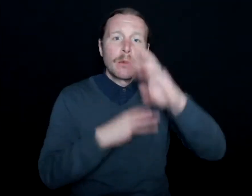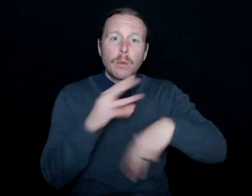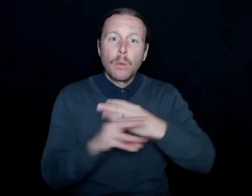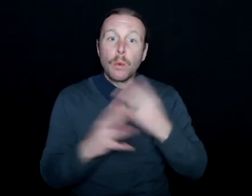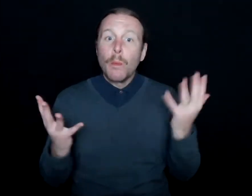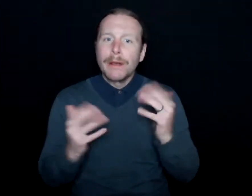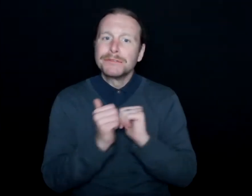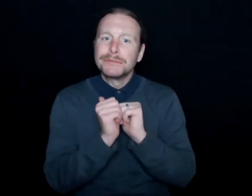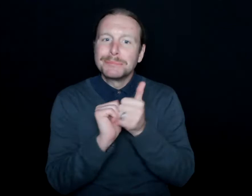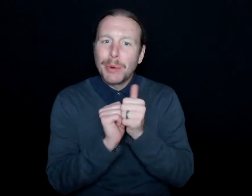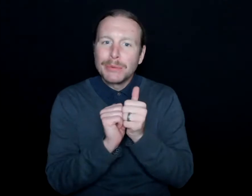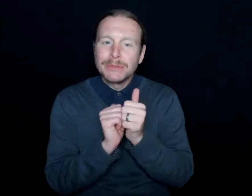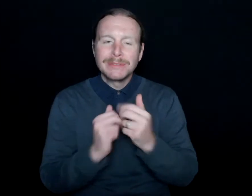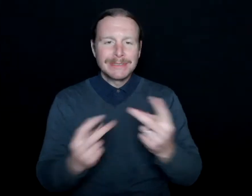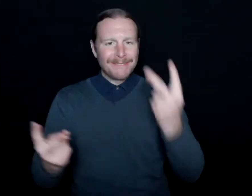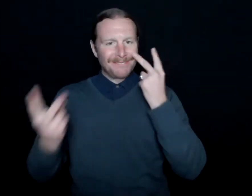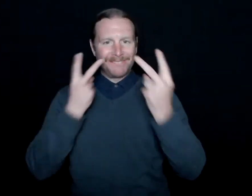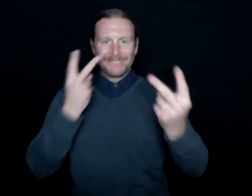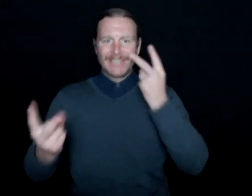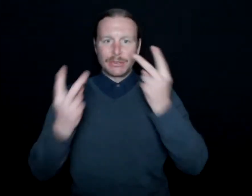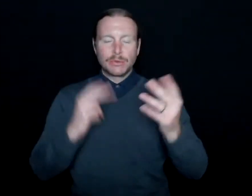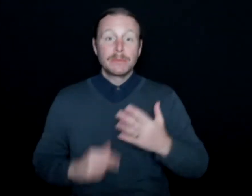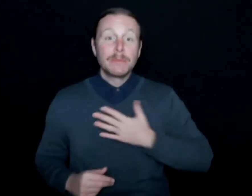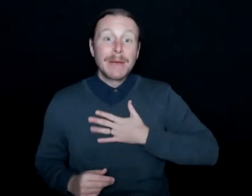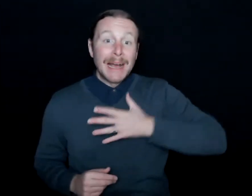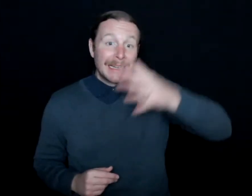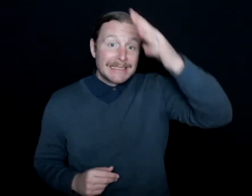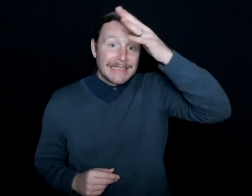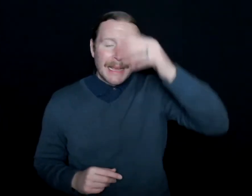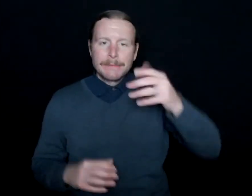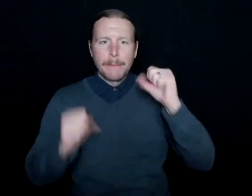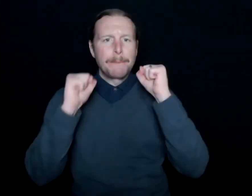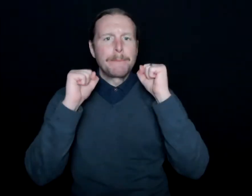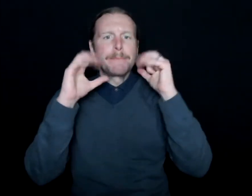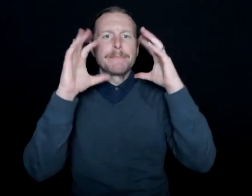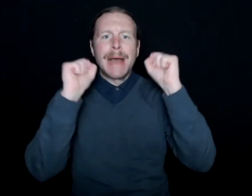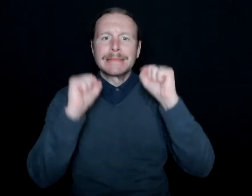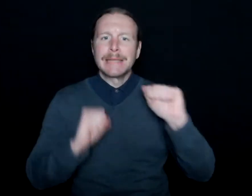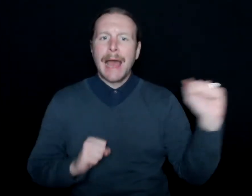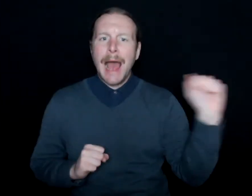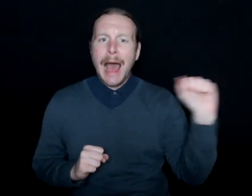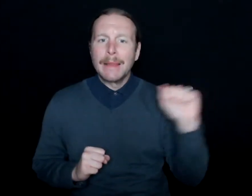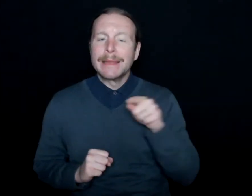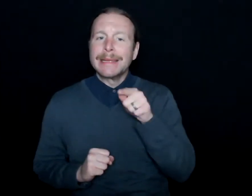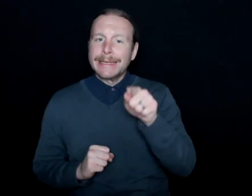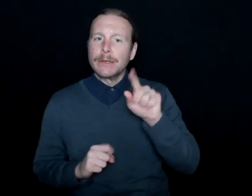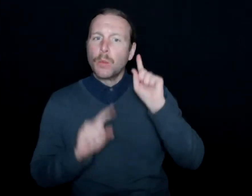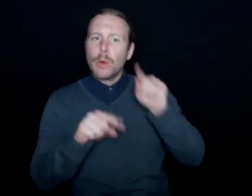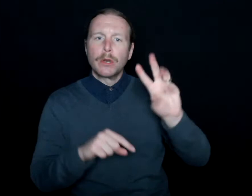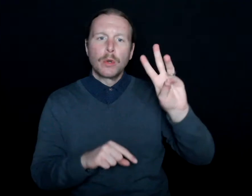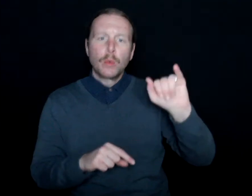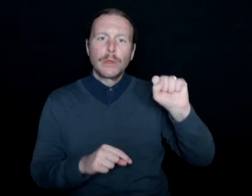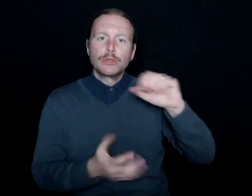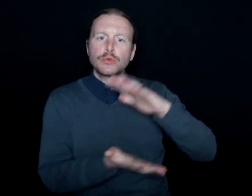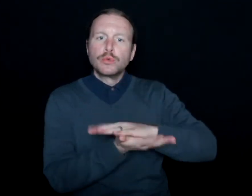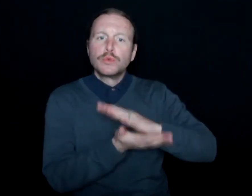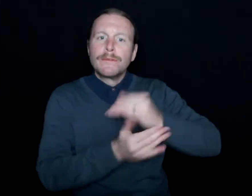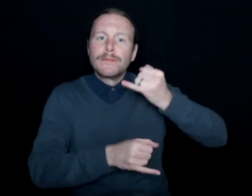It's visual. My dad was an amazing athlete. He went to the Wisconsin School for the Deaf. He was recruited by colleges, but then,